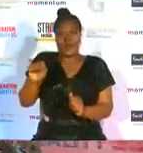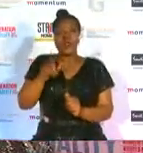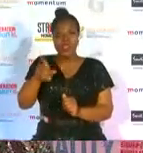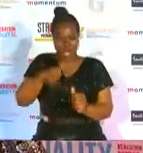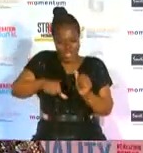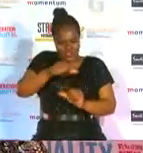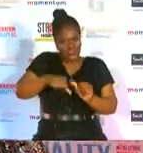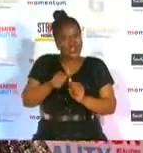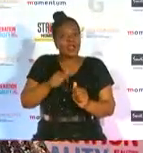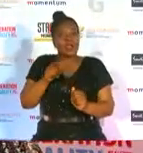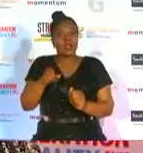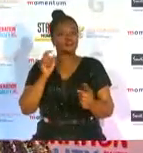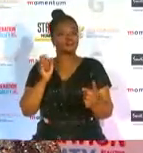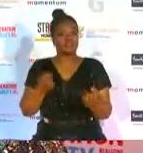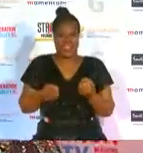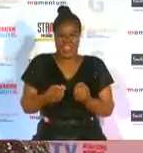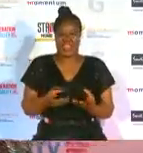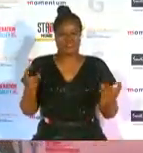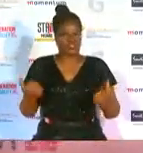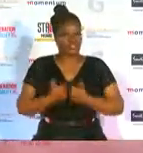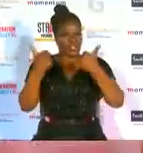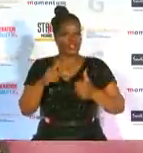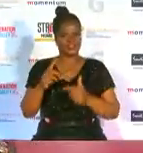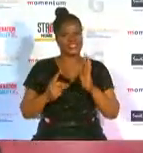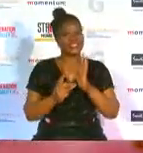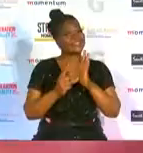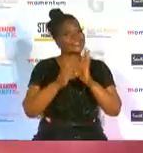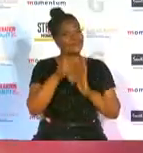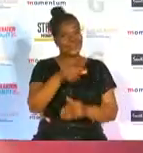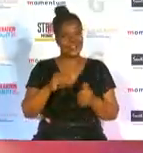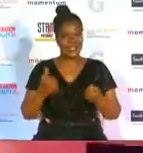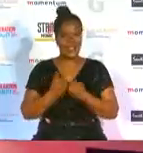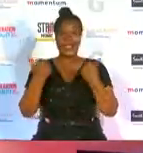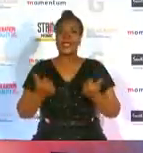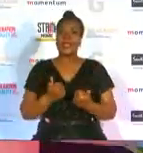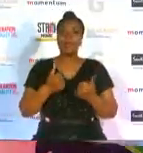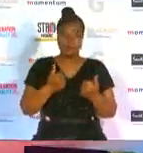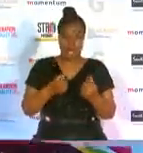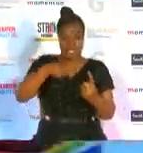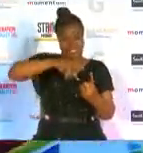challenge to the development of the game sagf continues to produce athletes that hold their own